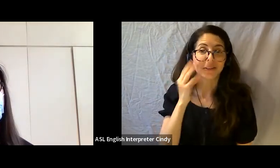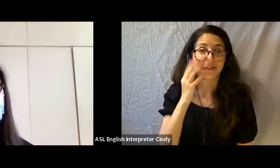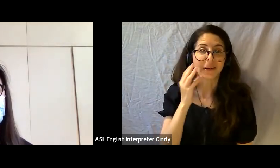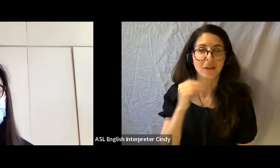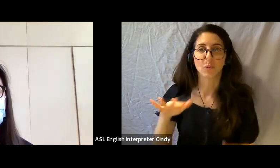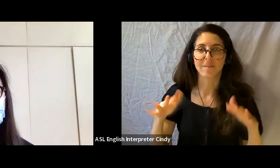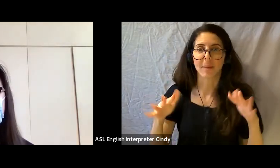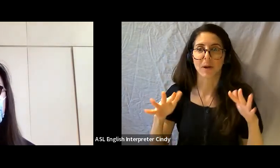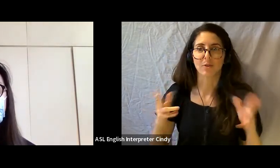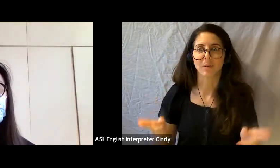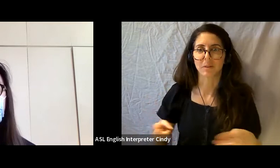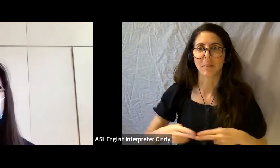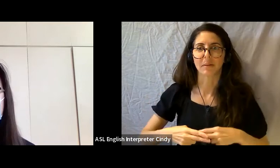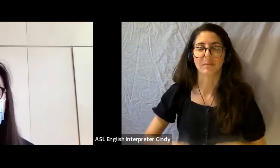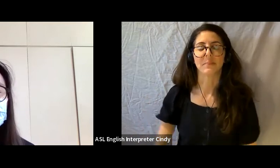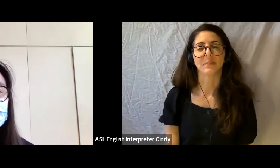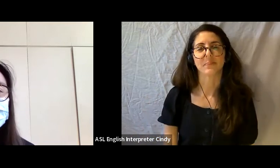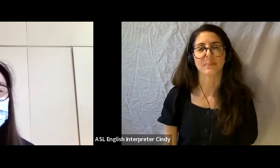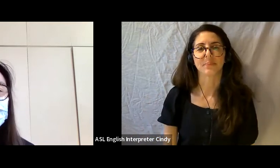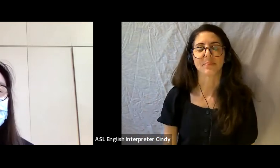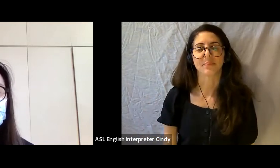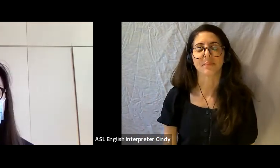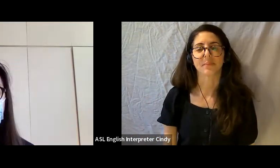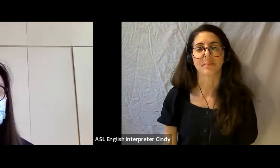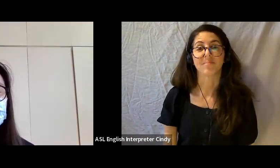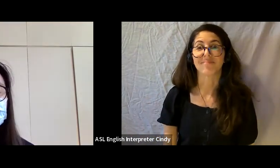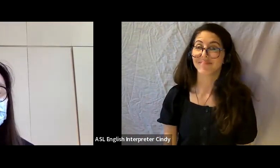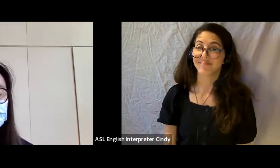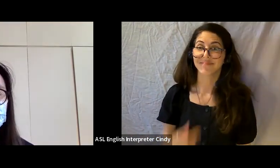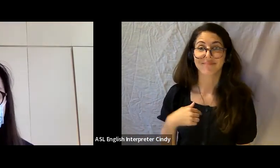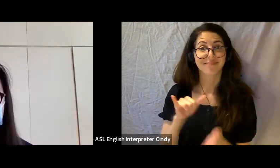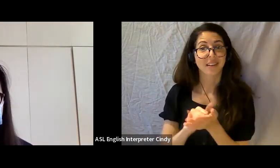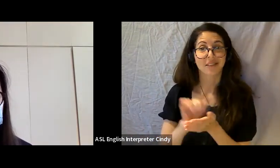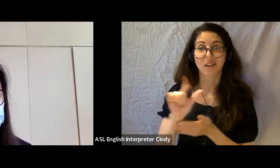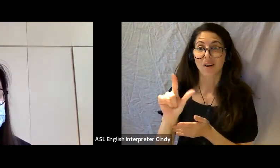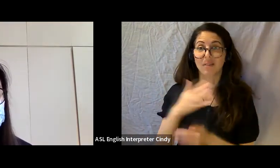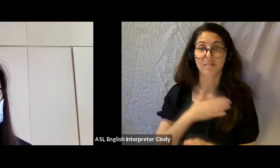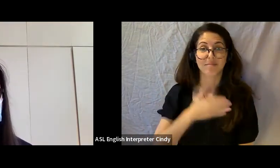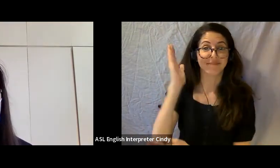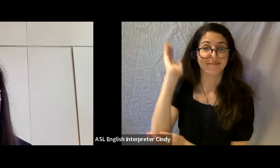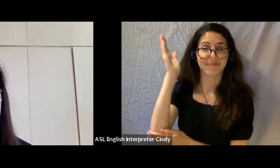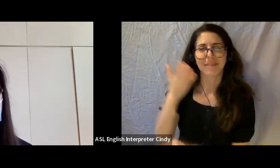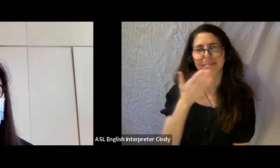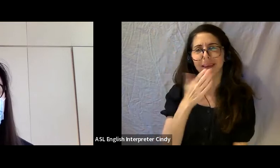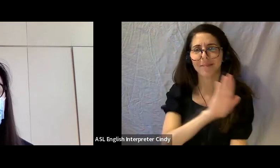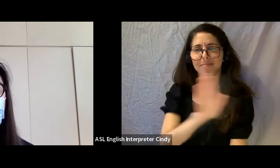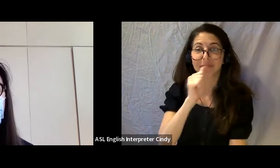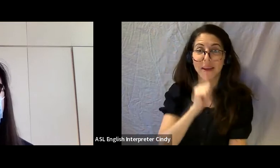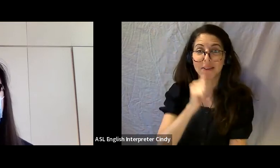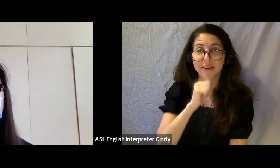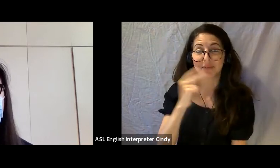So I think that's it for my presentation. Thank you for sticking with me, I’m going to stop sharing my screen